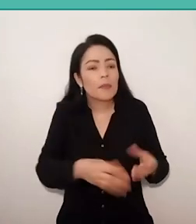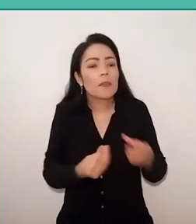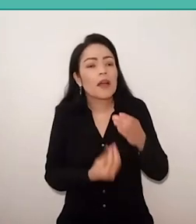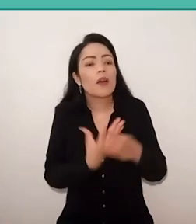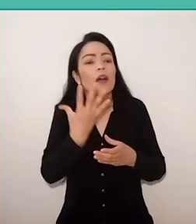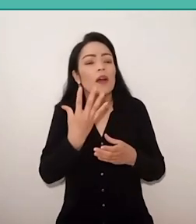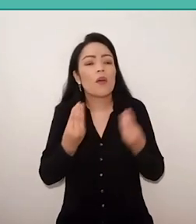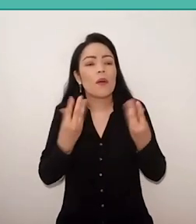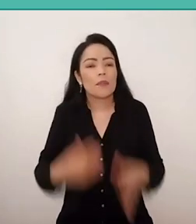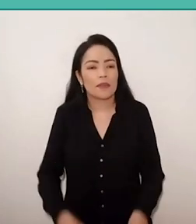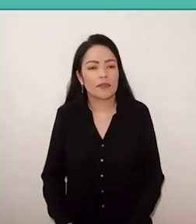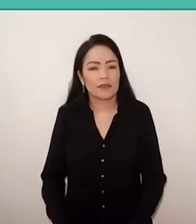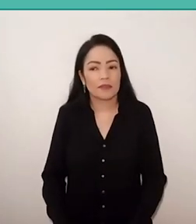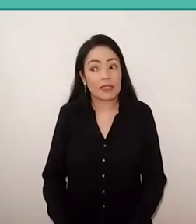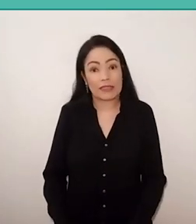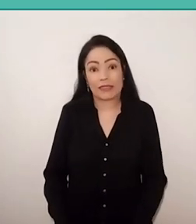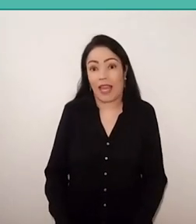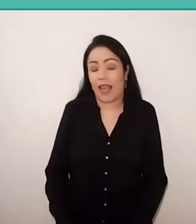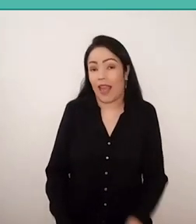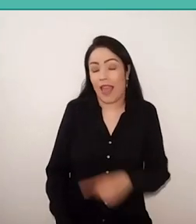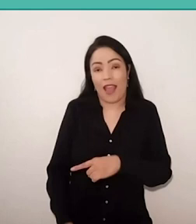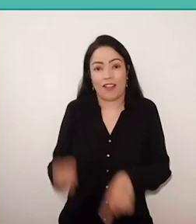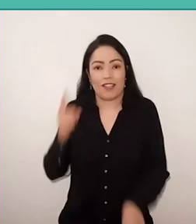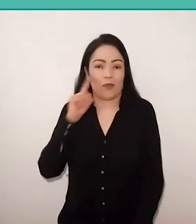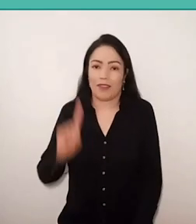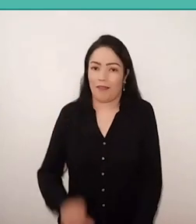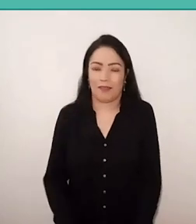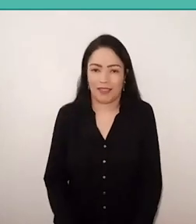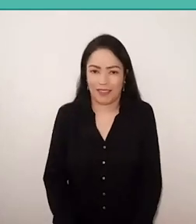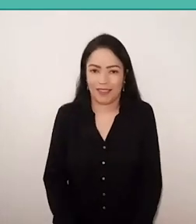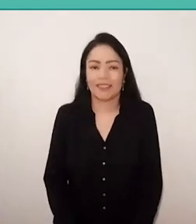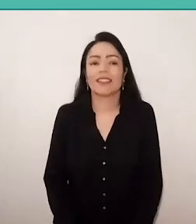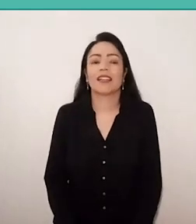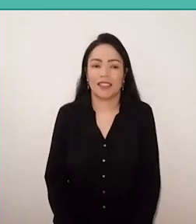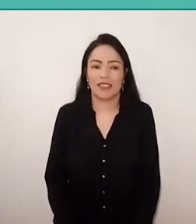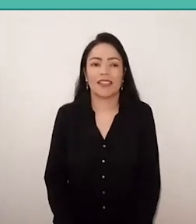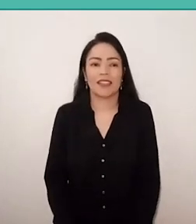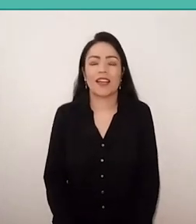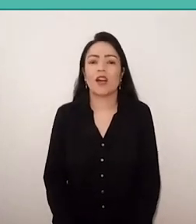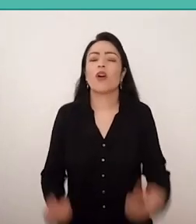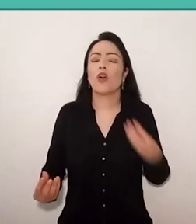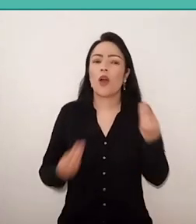Paulo Freire didn't have no idea about it. And he asked: "What's the rule of three like?"